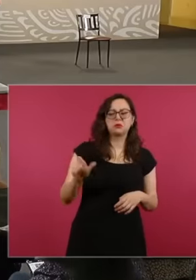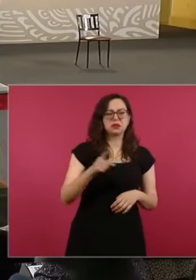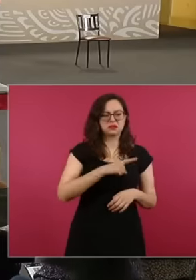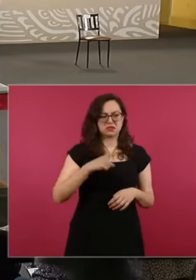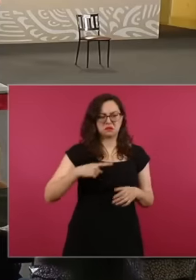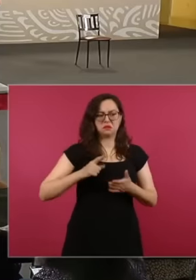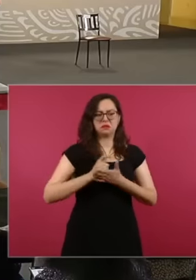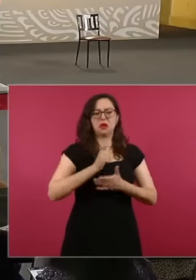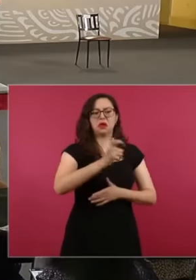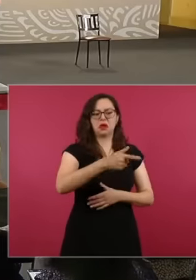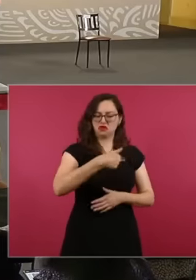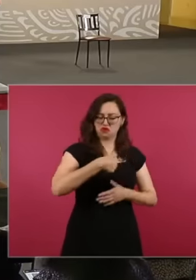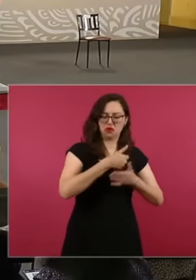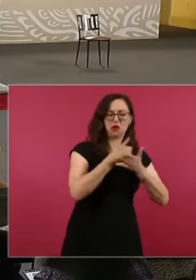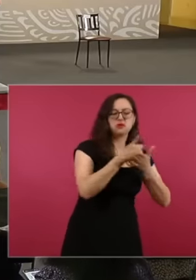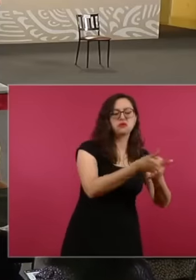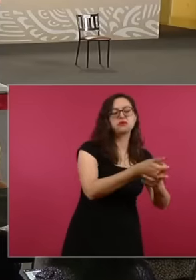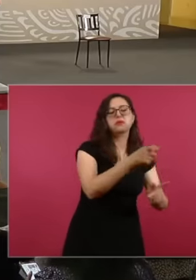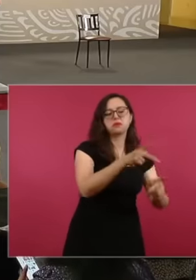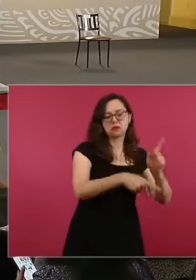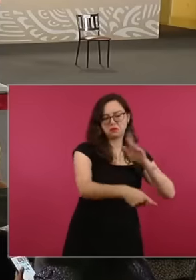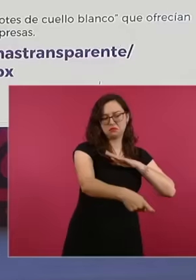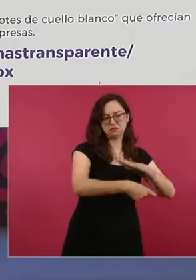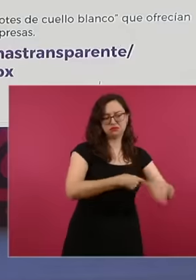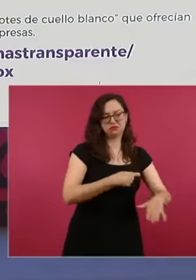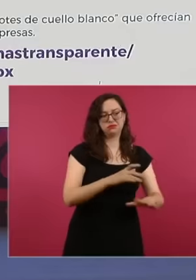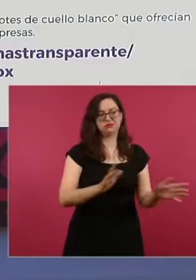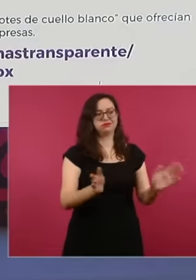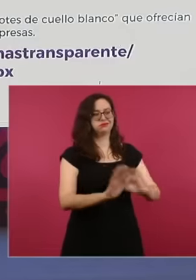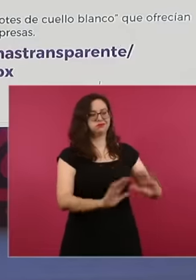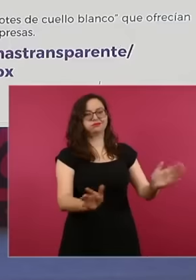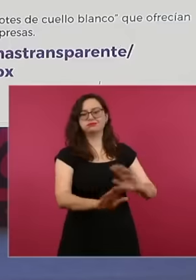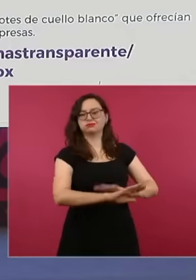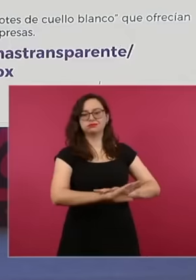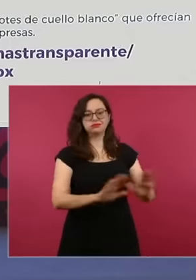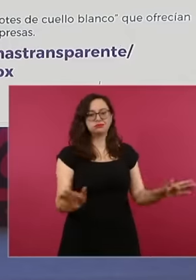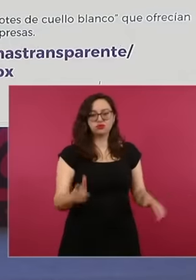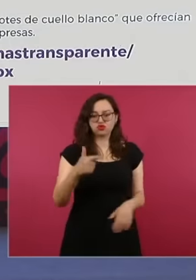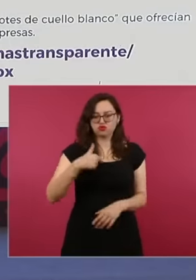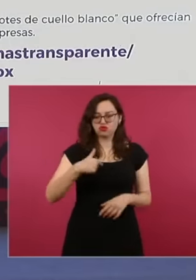It's no longer necessary because here on this page it says how much I owe that company and when I'm going to